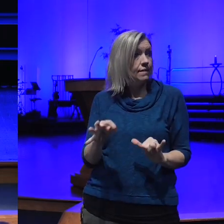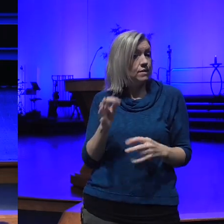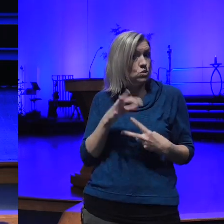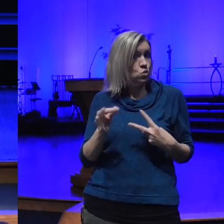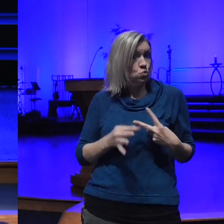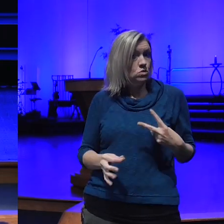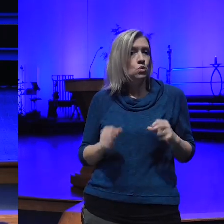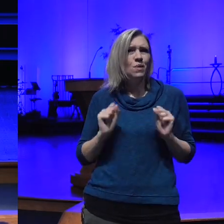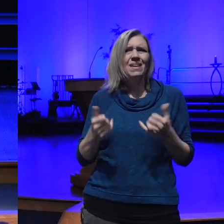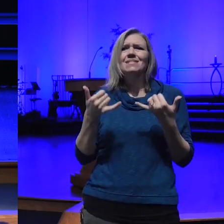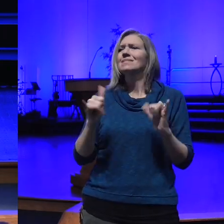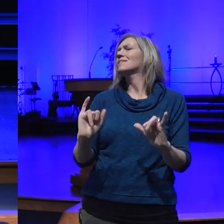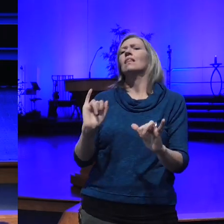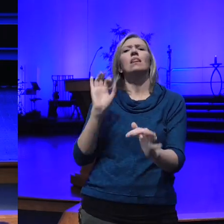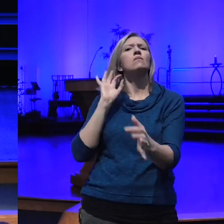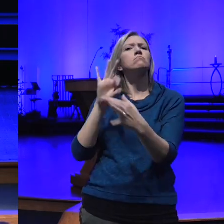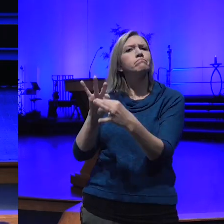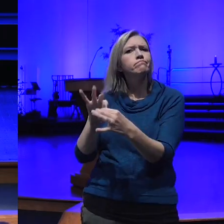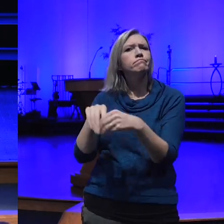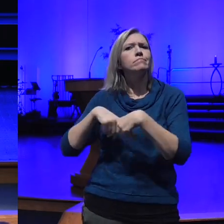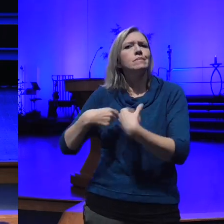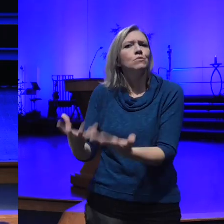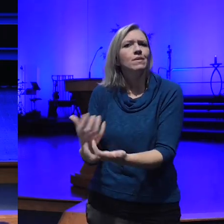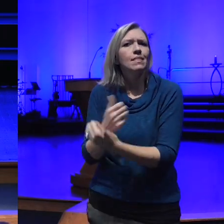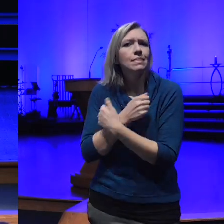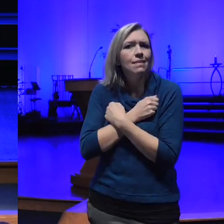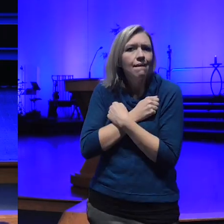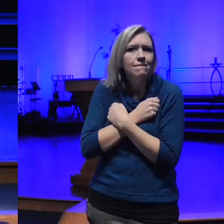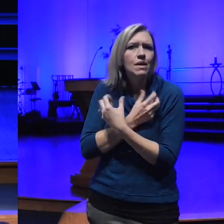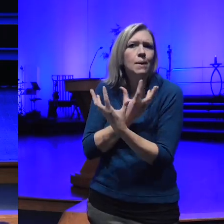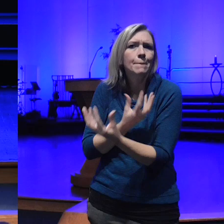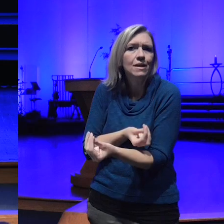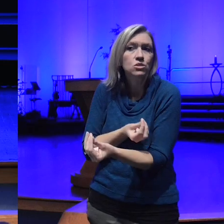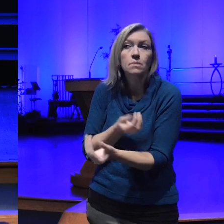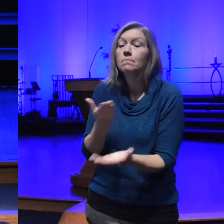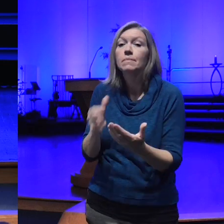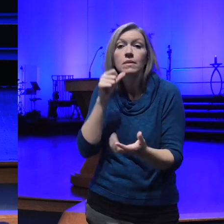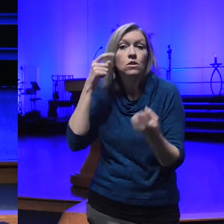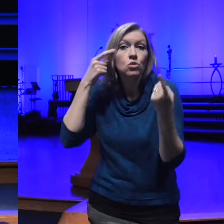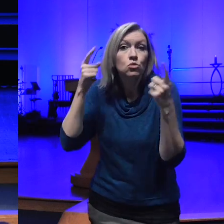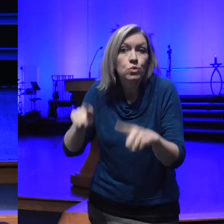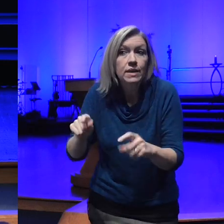them in love and compassion we may not agree with them and that's fine we may not even like